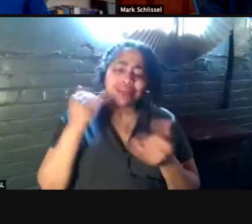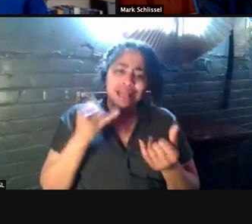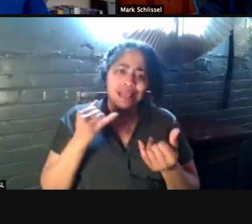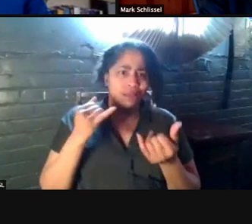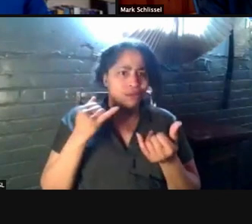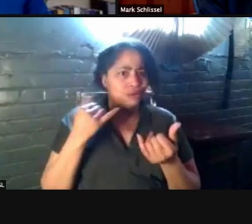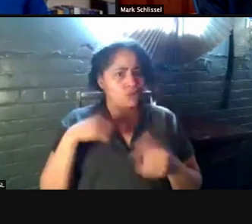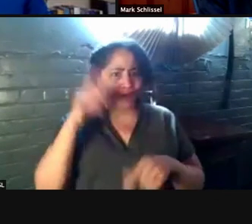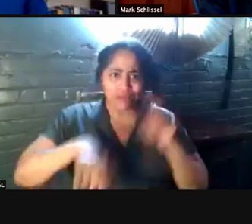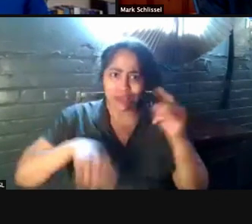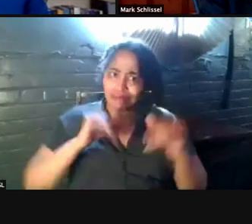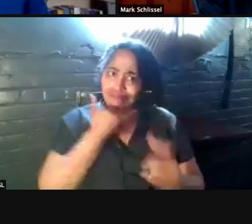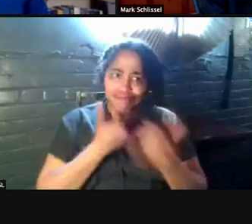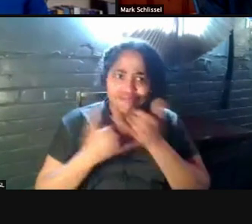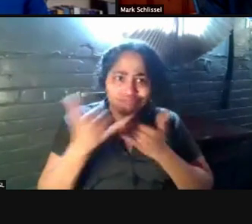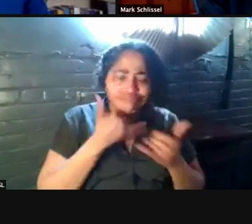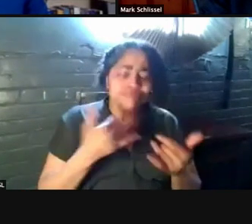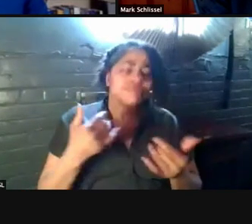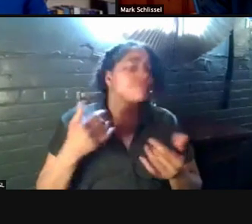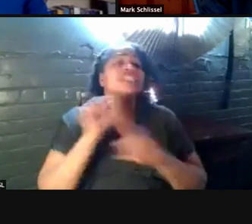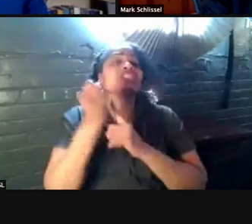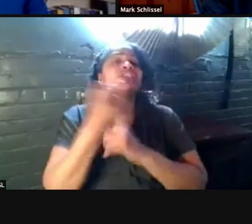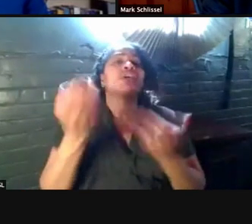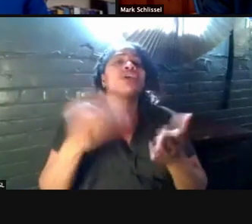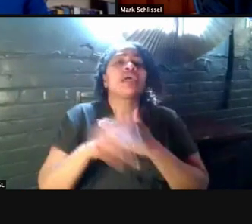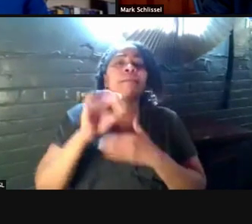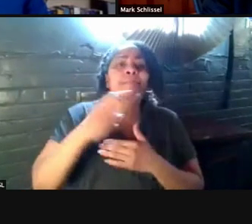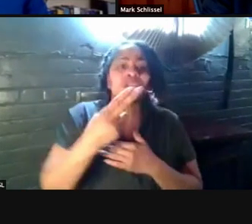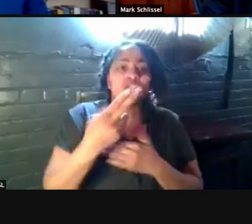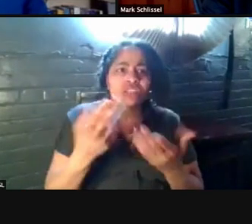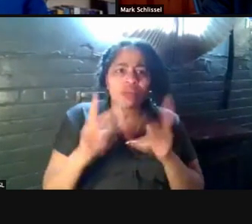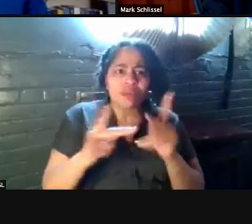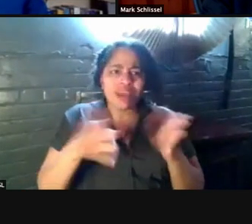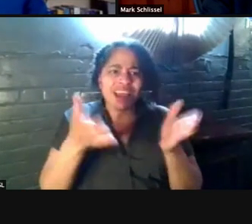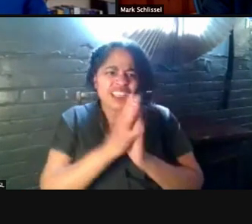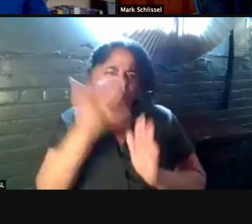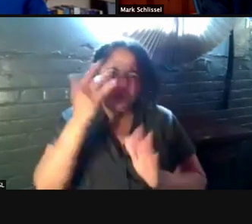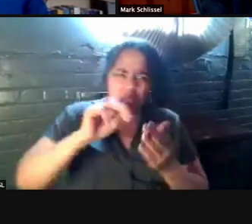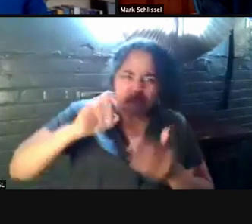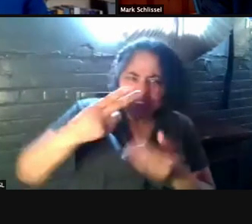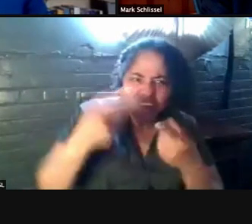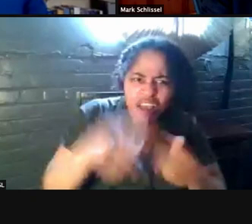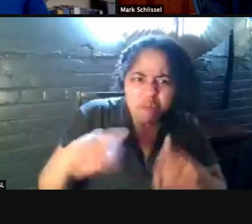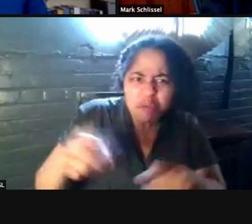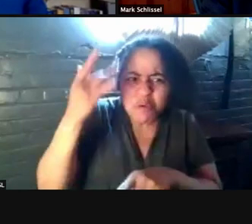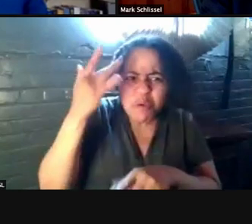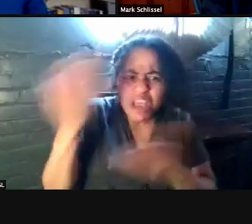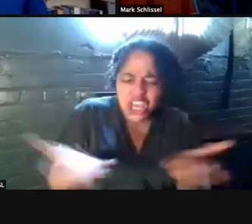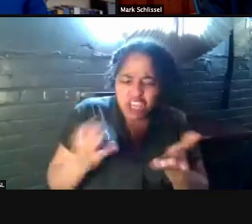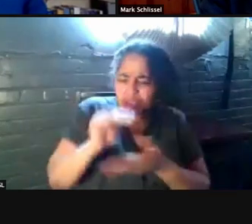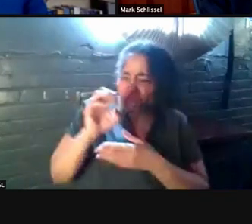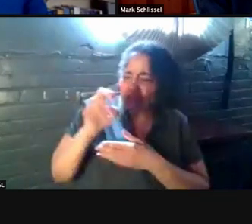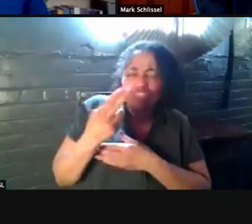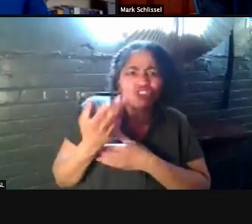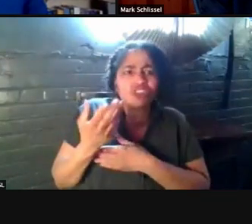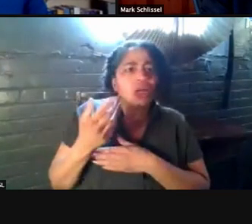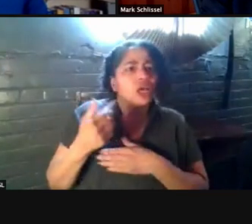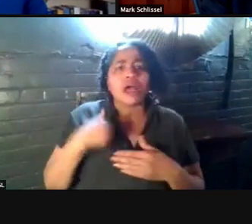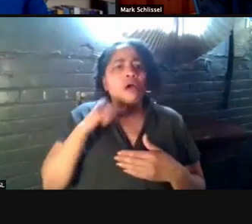I also would add that the situation in Michigan a lot of people are asking why is Michigan like this? And I don't think again I don't think Michigan is unique.